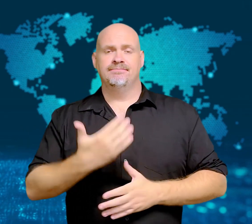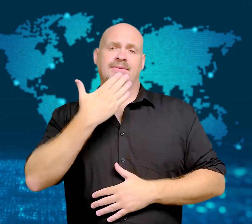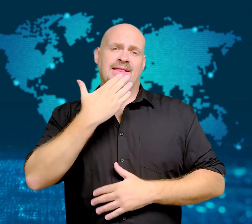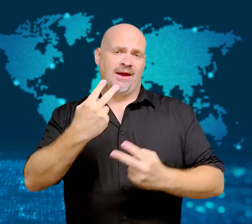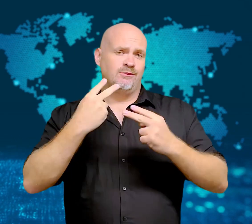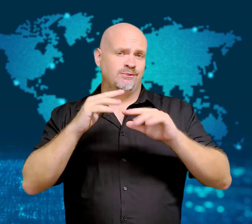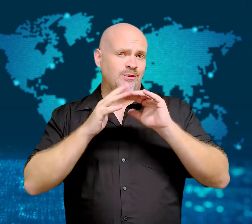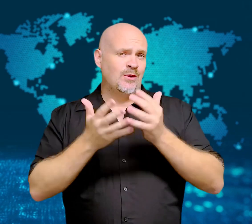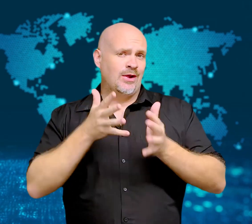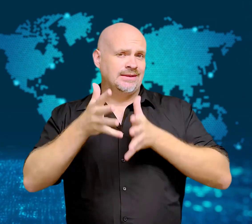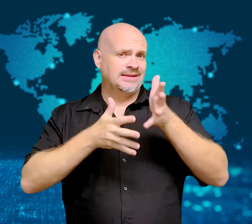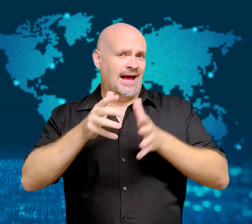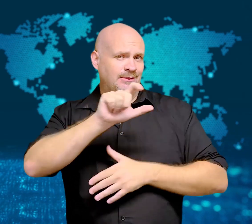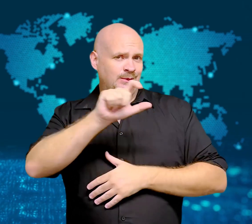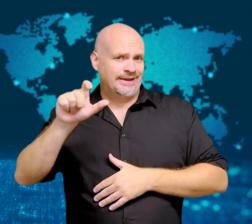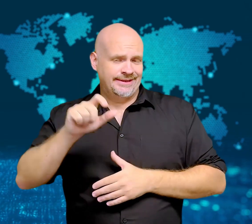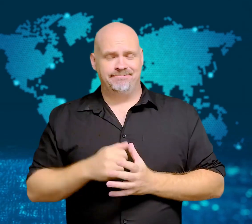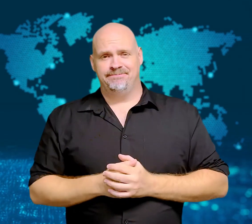Thank you for watching WorldSign Week.